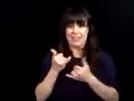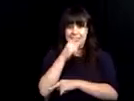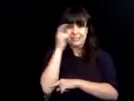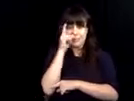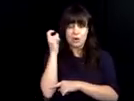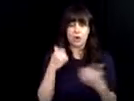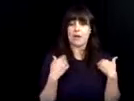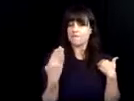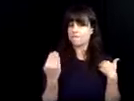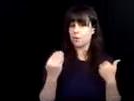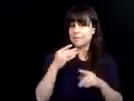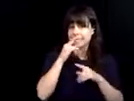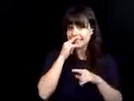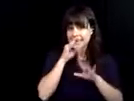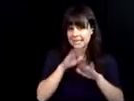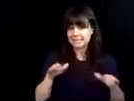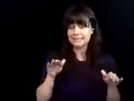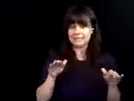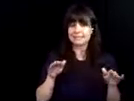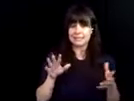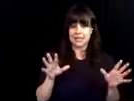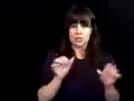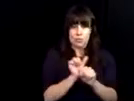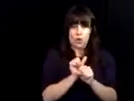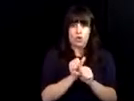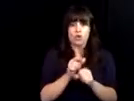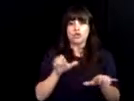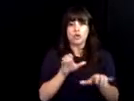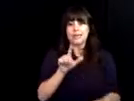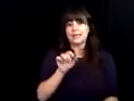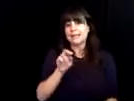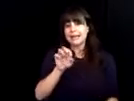jobs coming up now in the area of